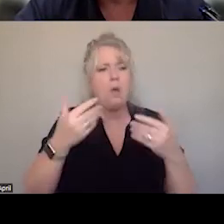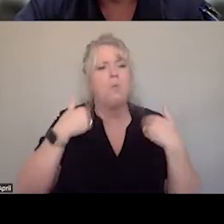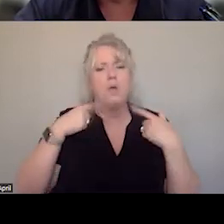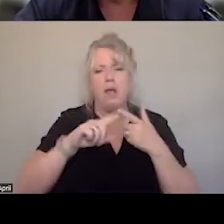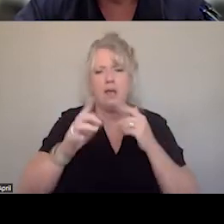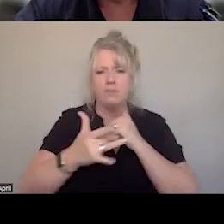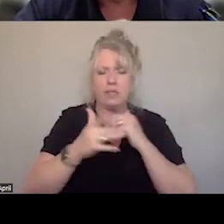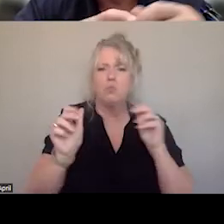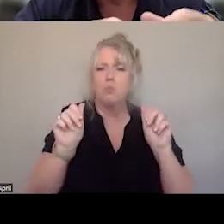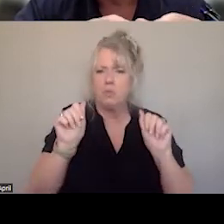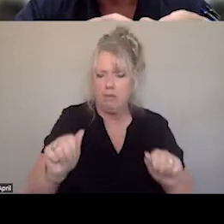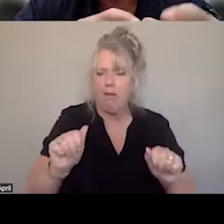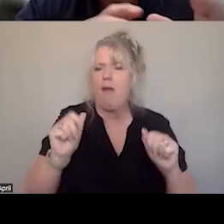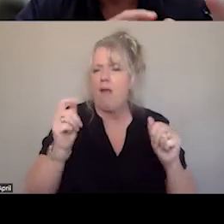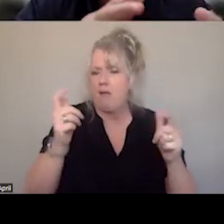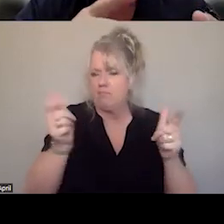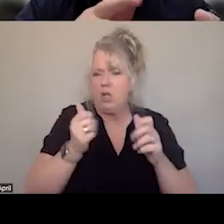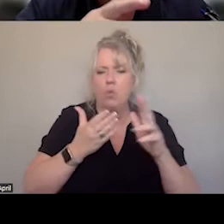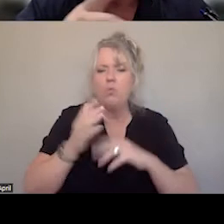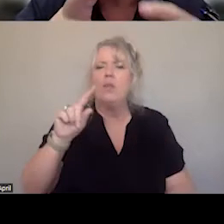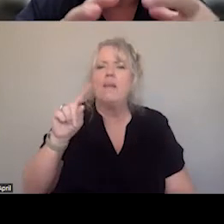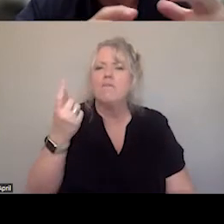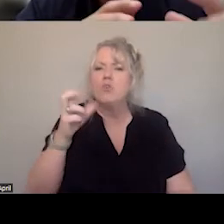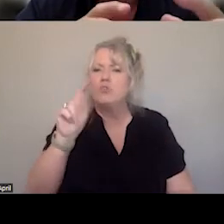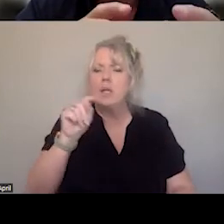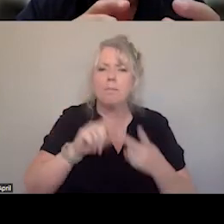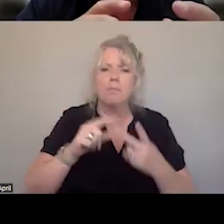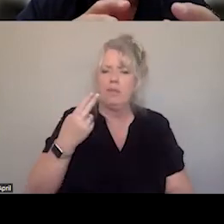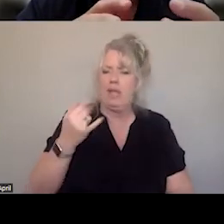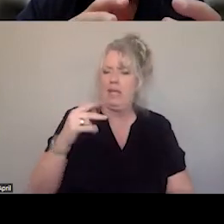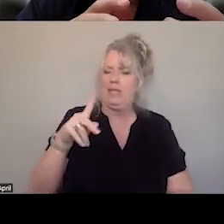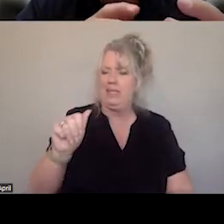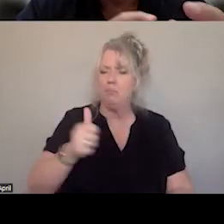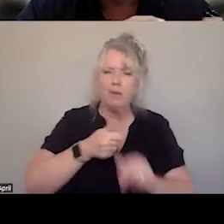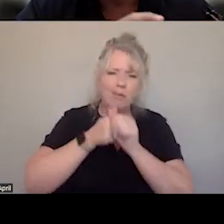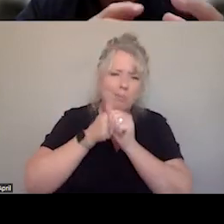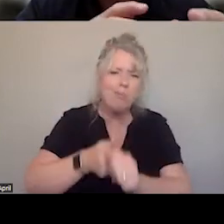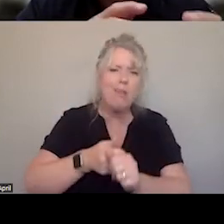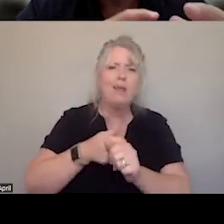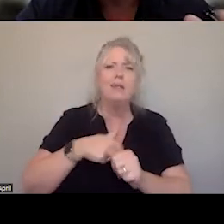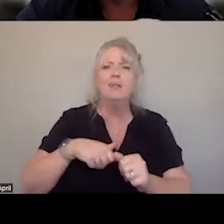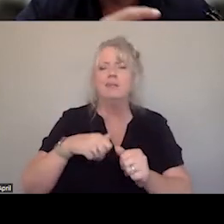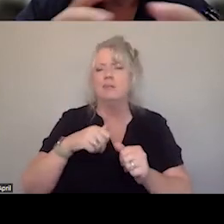THROUGH THROUGH FIRST NET, WHICH WOULD BE LIKE A HIPA COMPLIANT METHODOLOGY IN ORDER TO MAKE